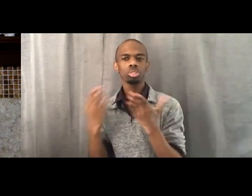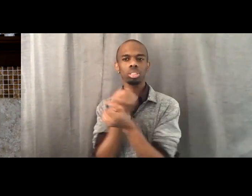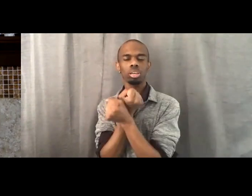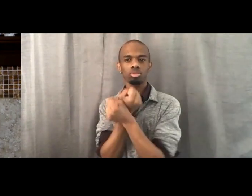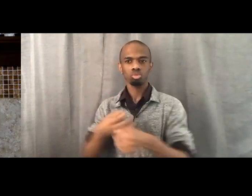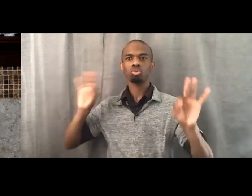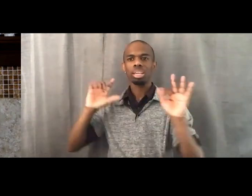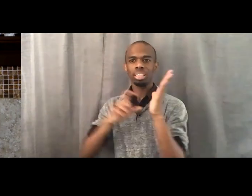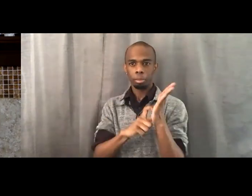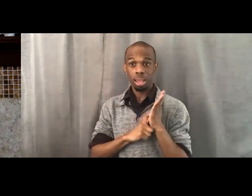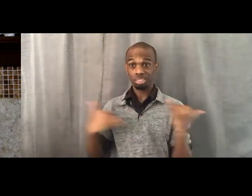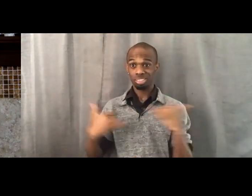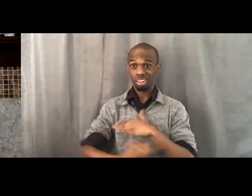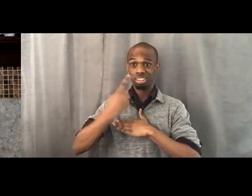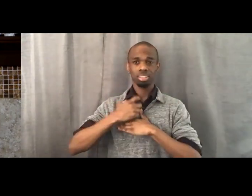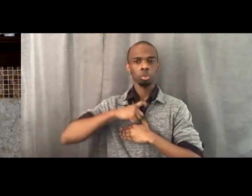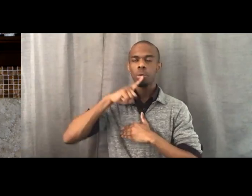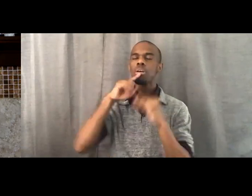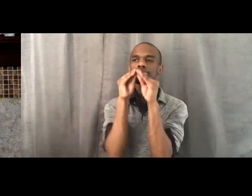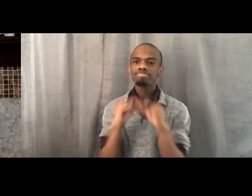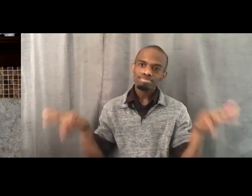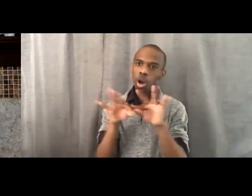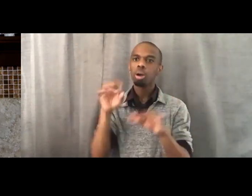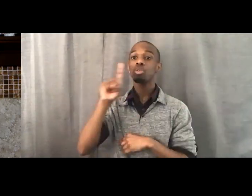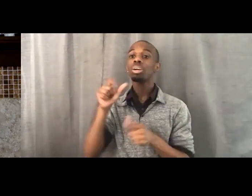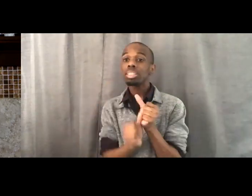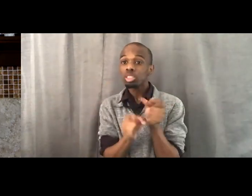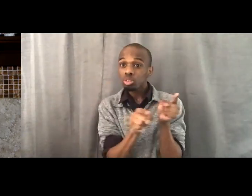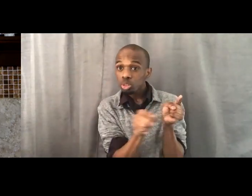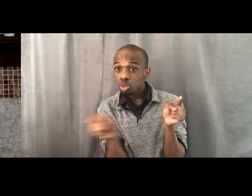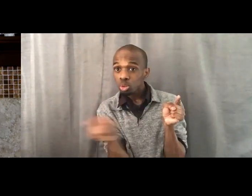that each of you consider that even as you struggle,